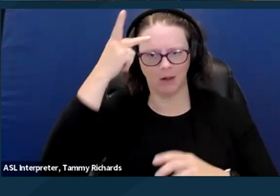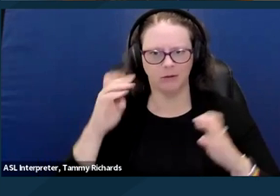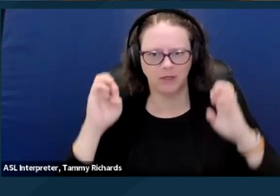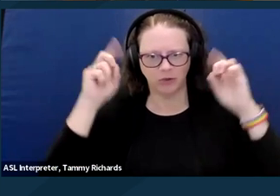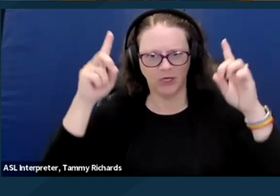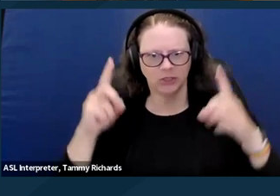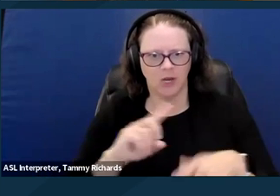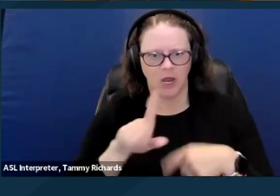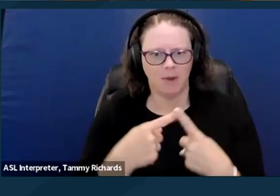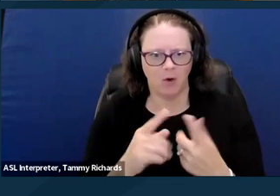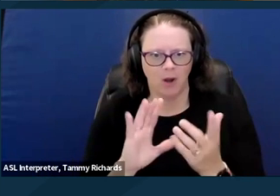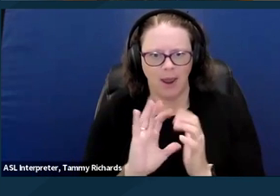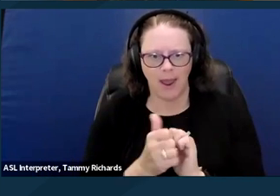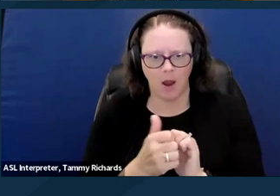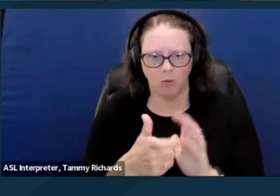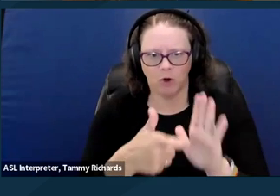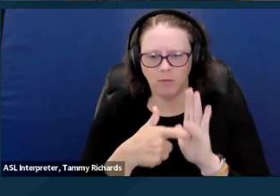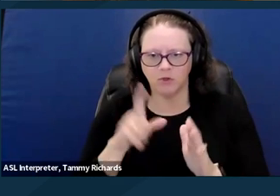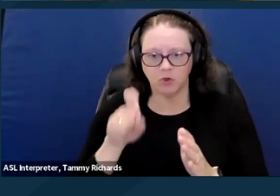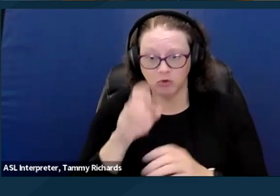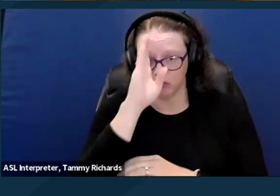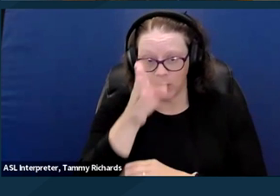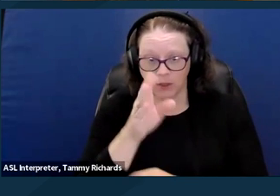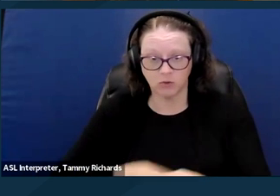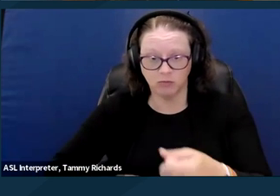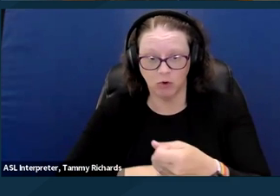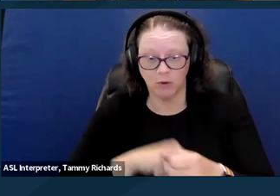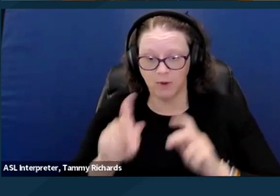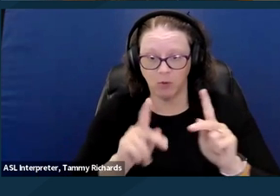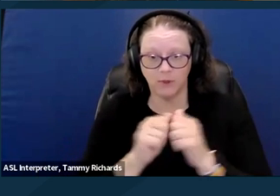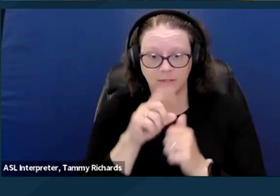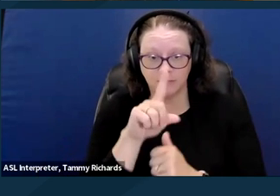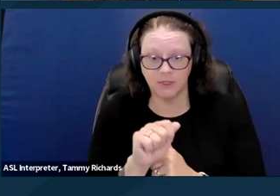holding lawmakers accountable if they fail to invest in those resources to house,